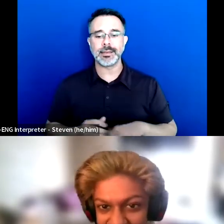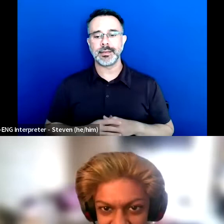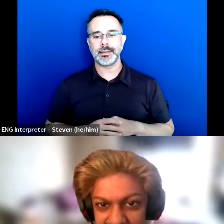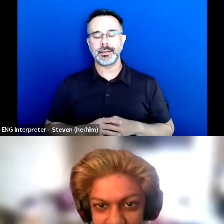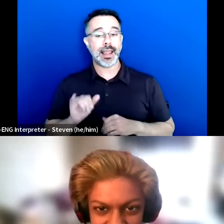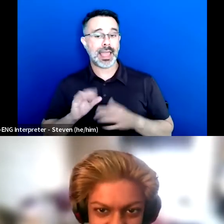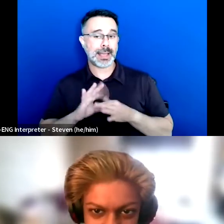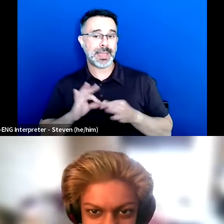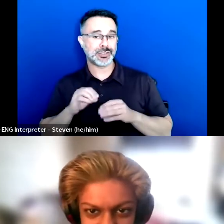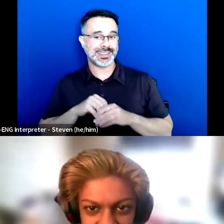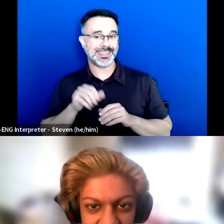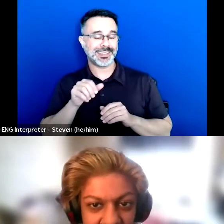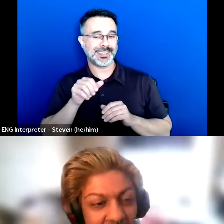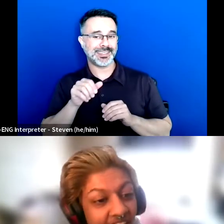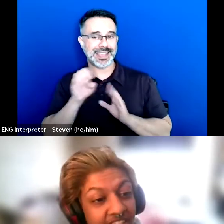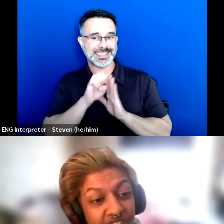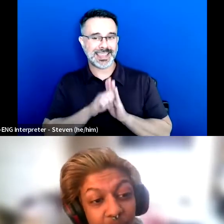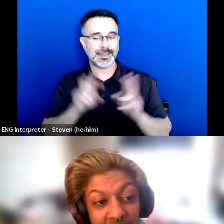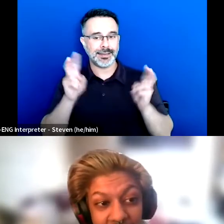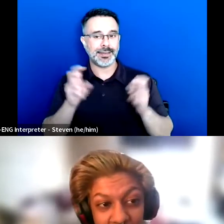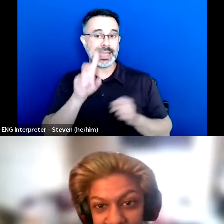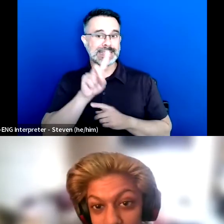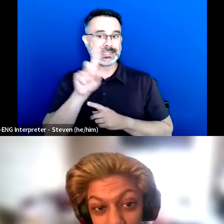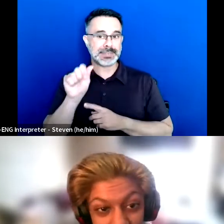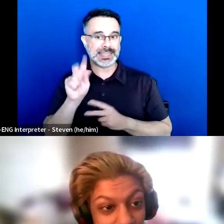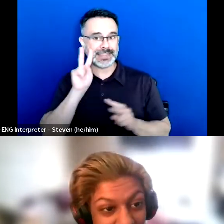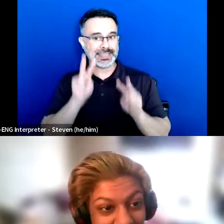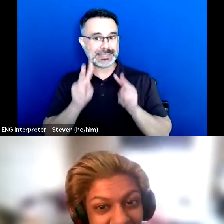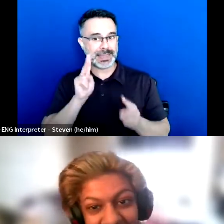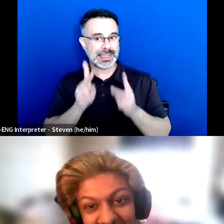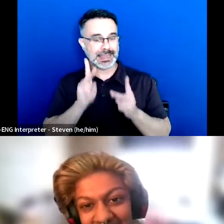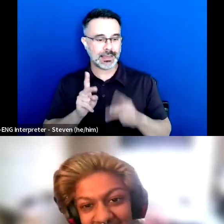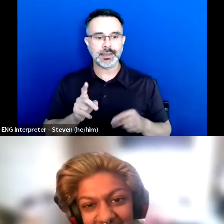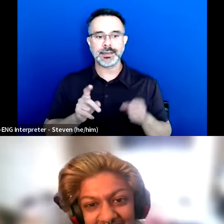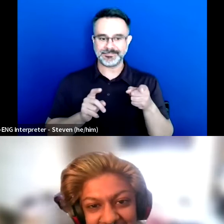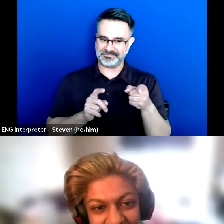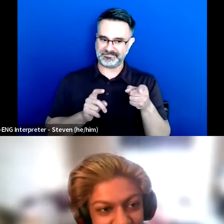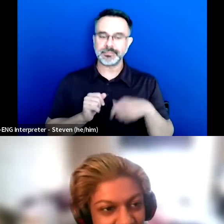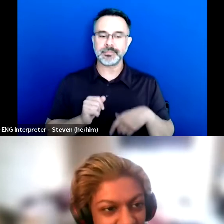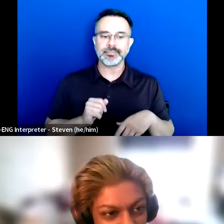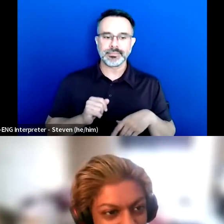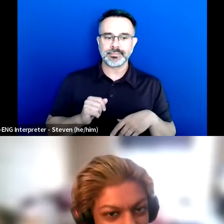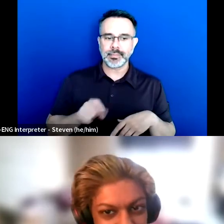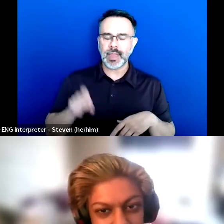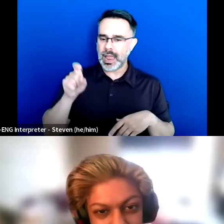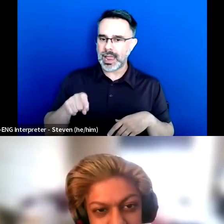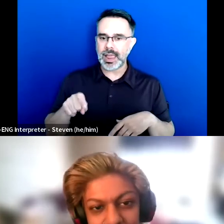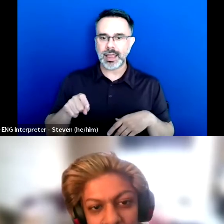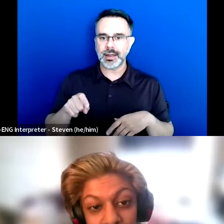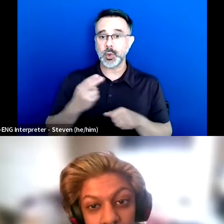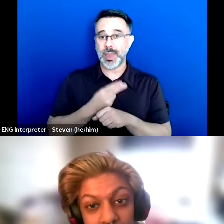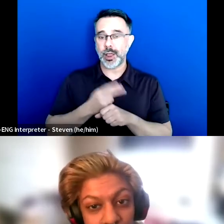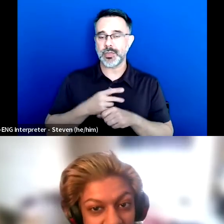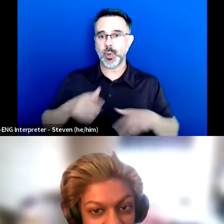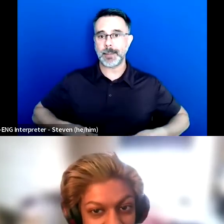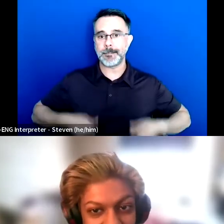in disability visibility I had to wear those pull-ups diapers up until fourth grade.